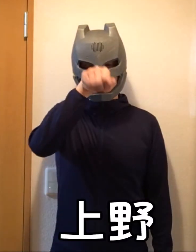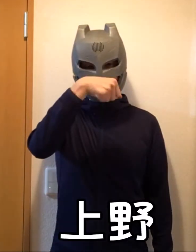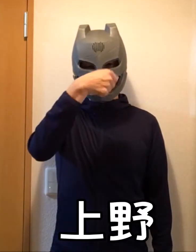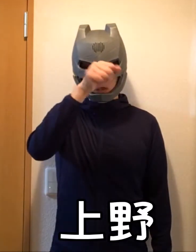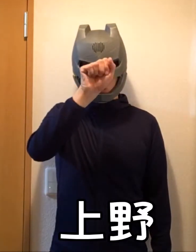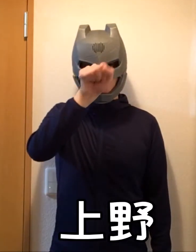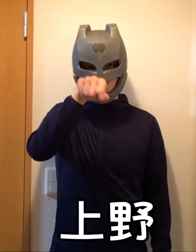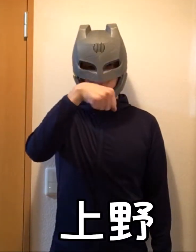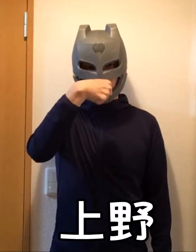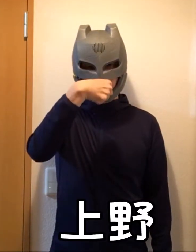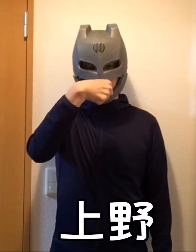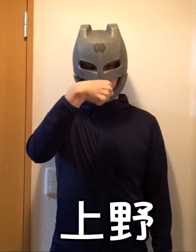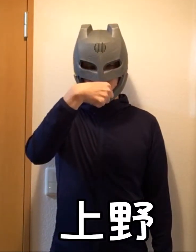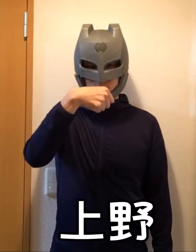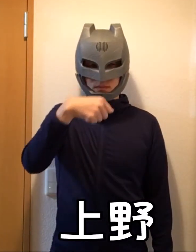Ueno (place name)